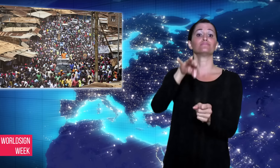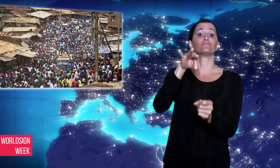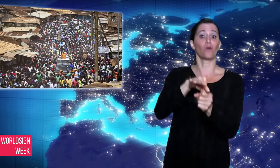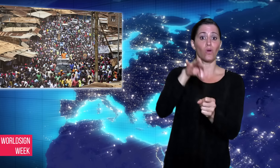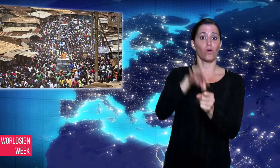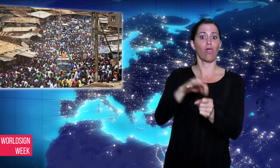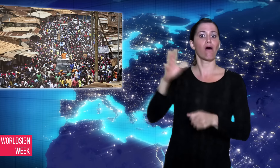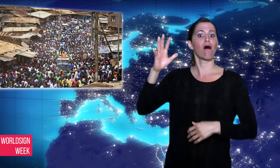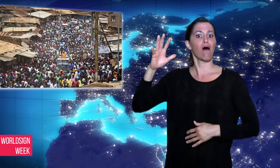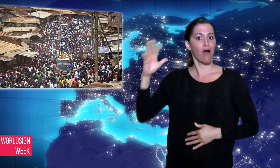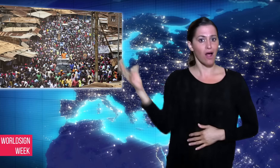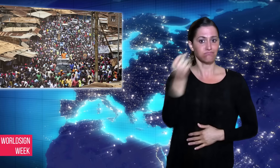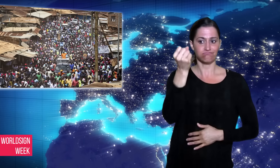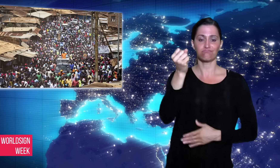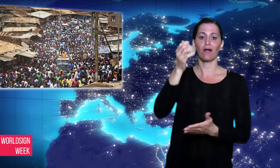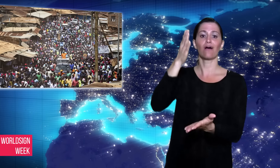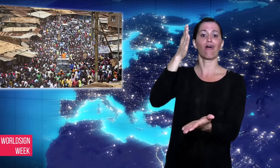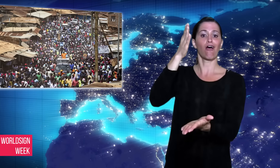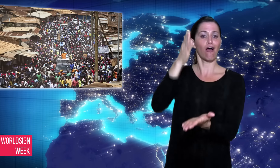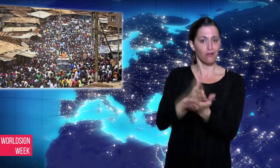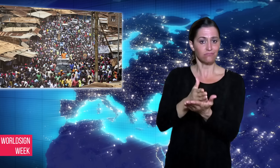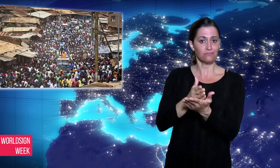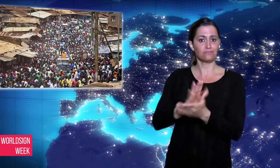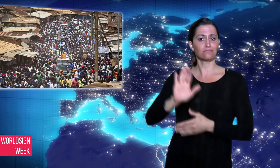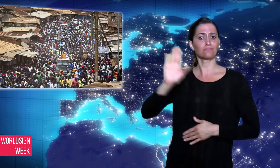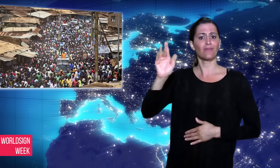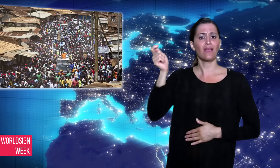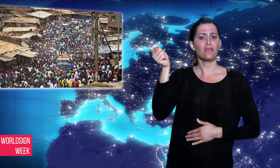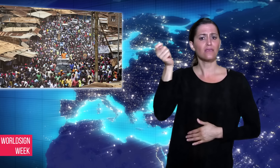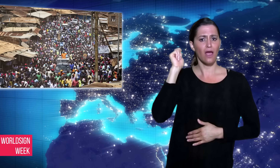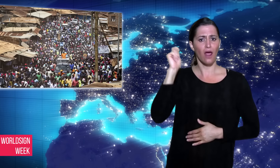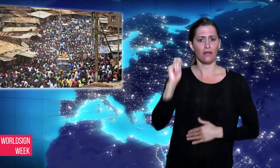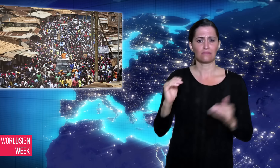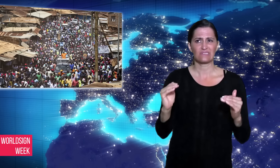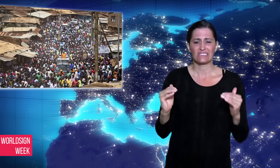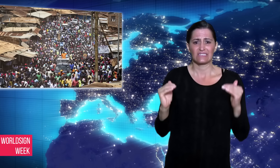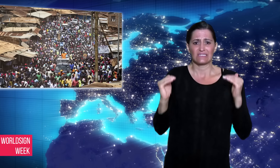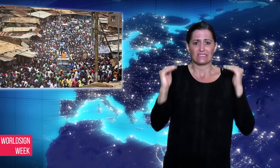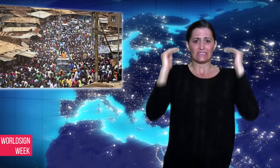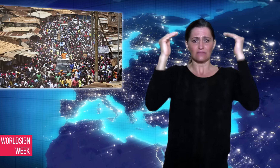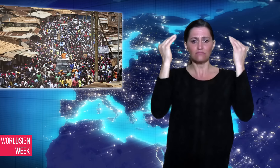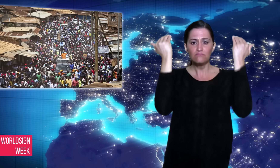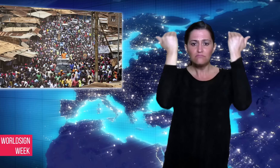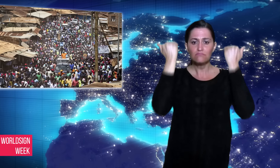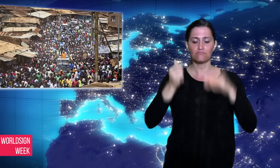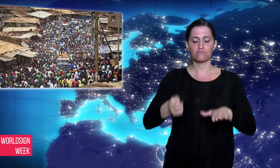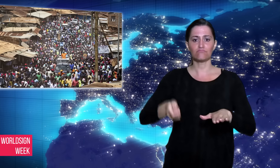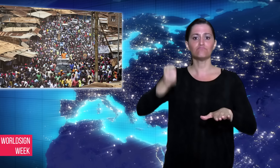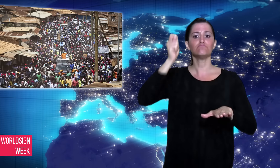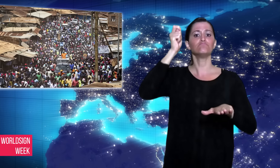in a repeat vote on Monday. This ruling